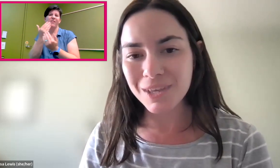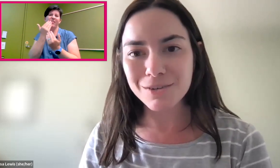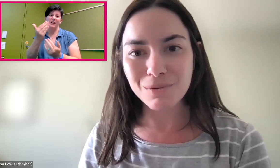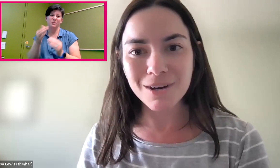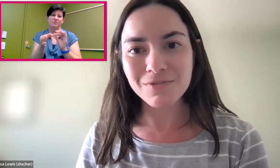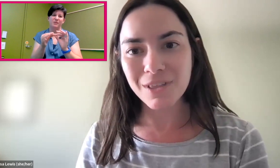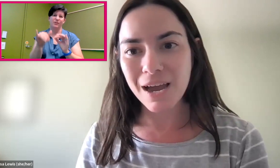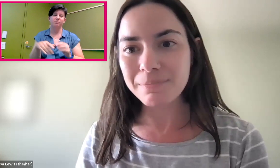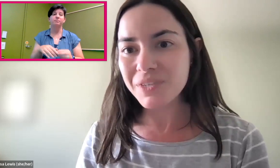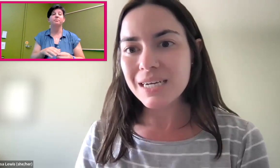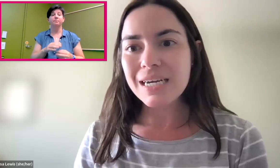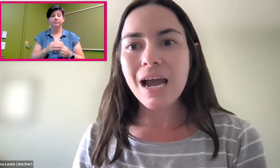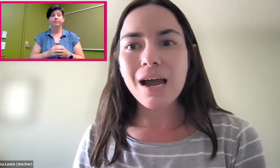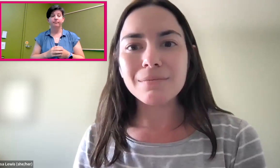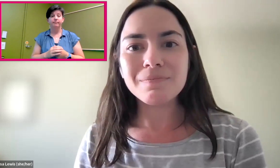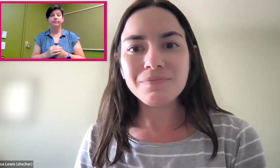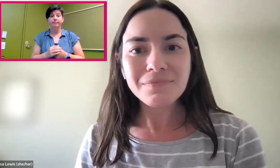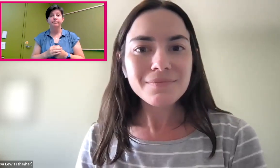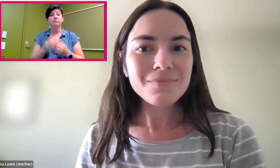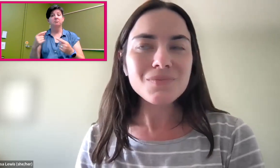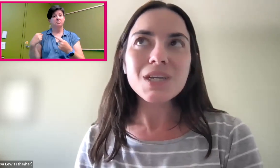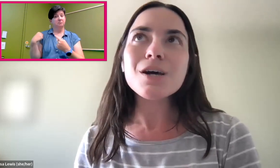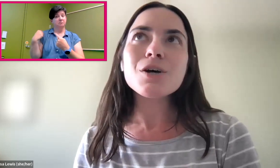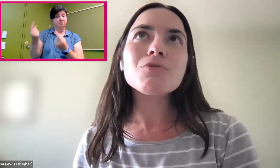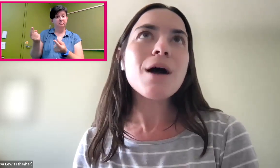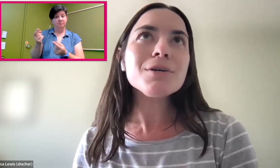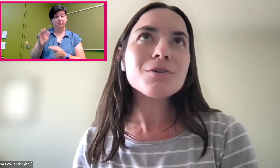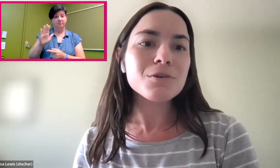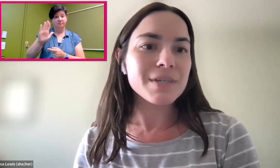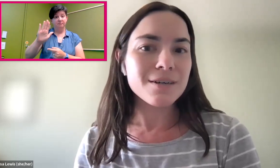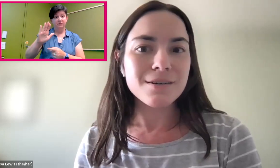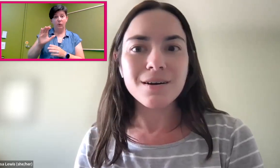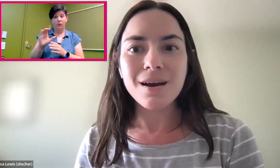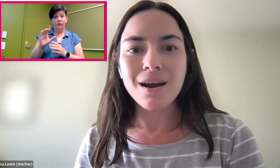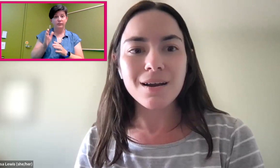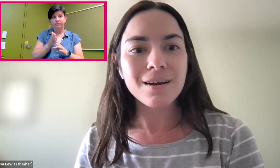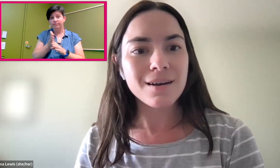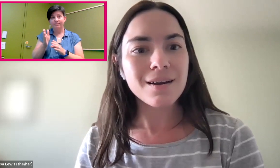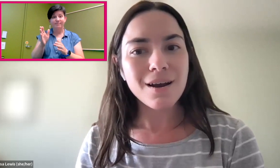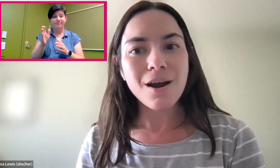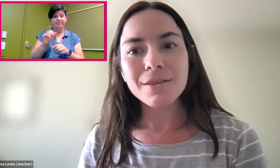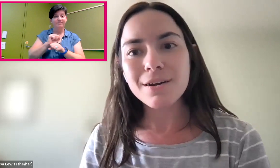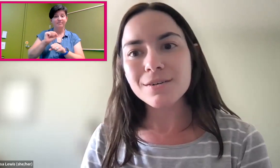So thank you so much for that. Throughout your career, are there--